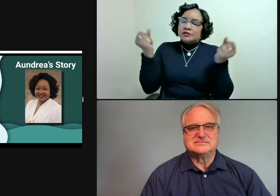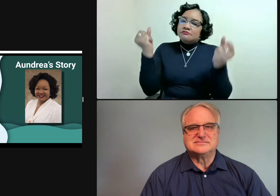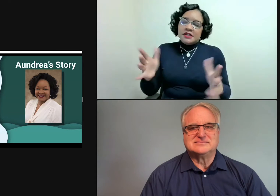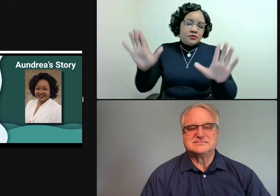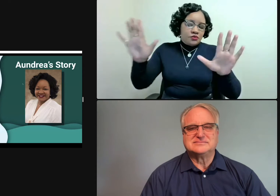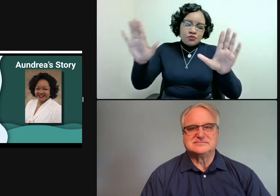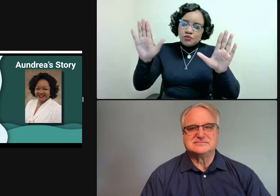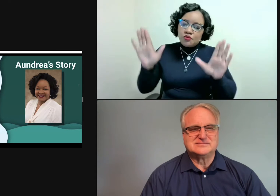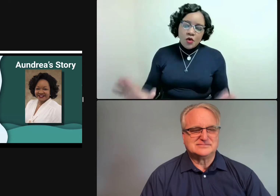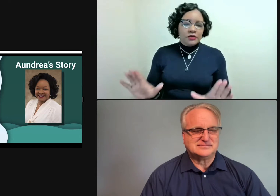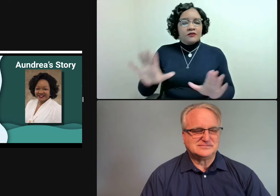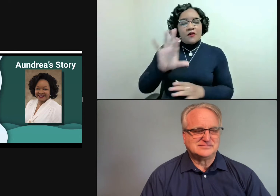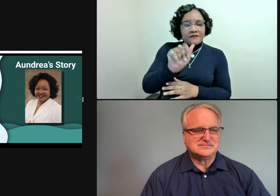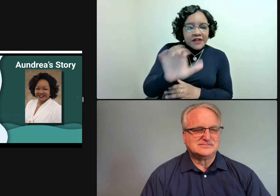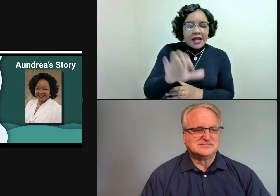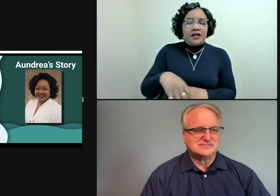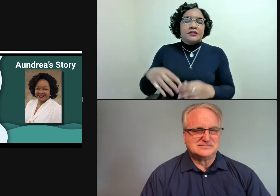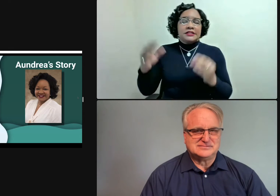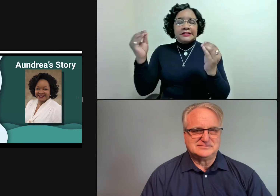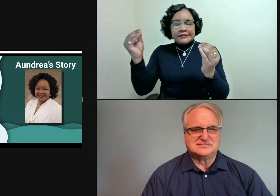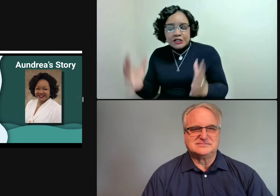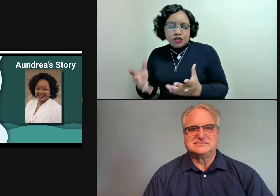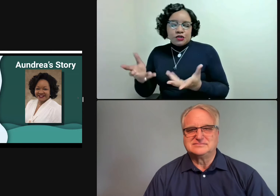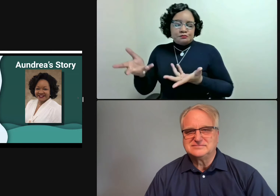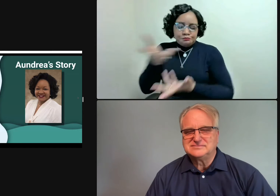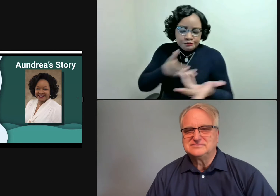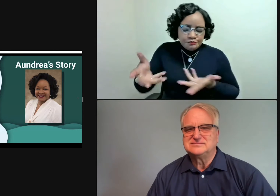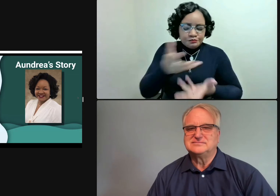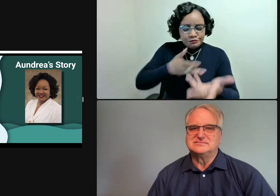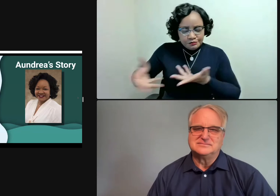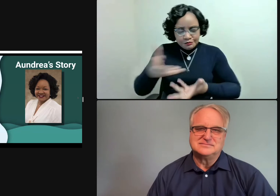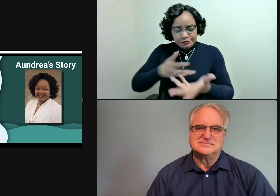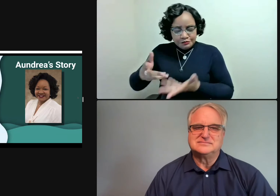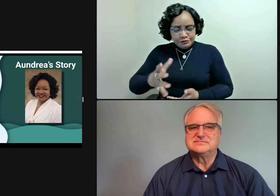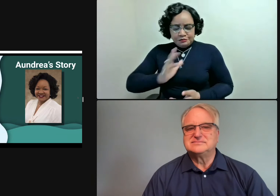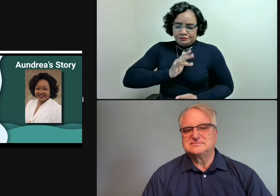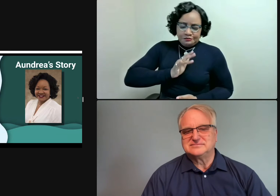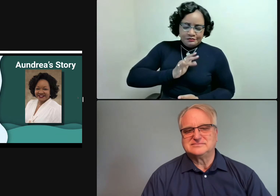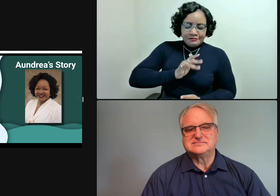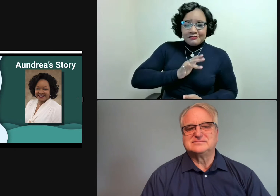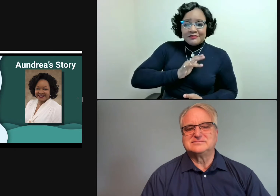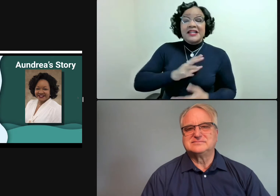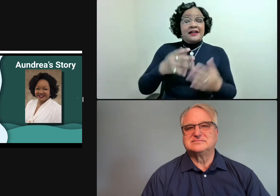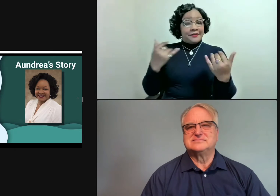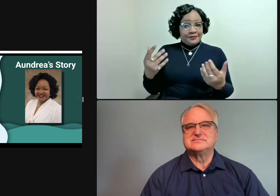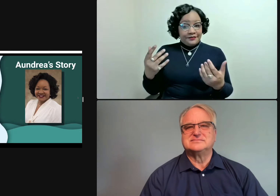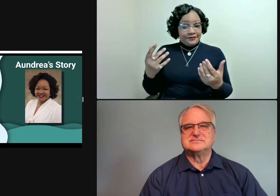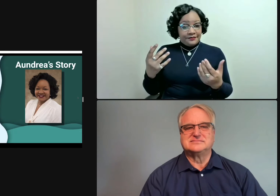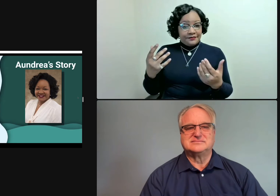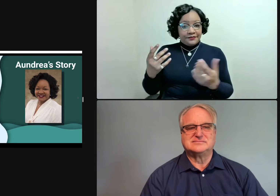Since then, I loved my job. I loved working with different faculty members, professors, and other individuals within the field.